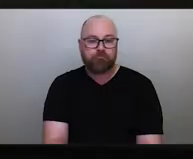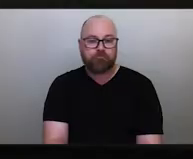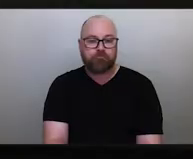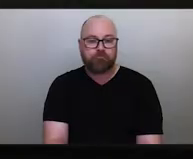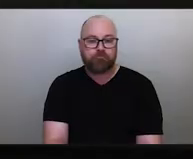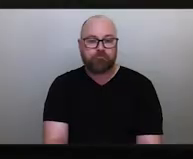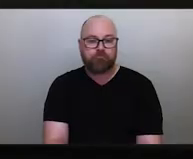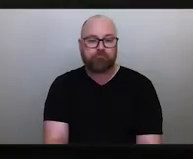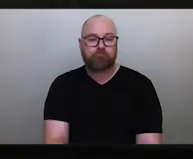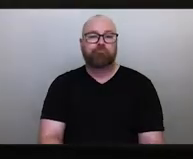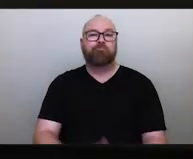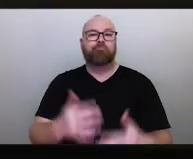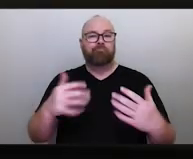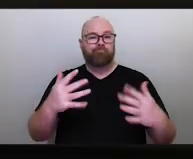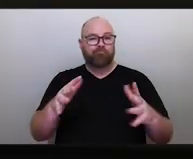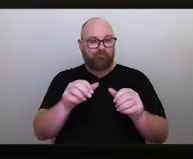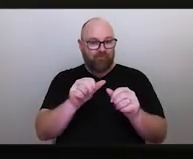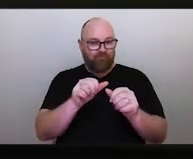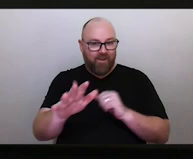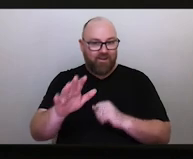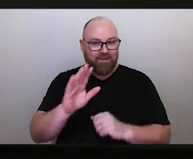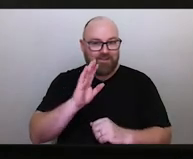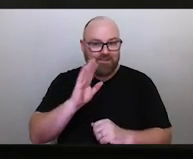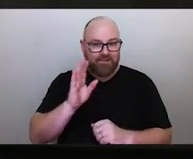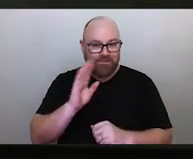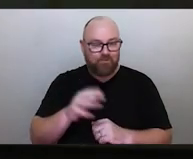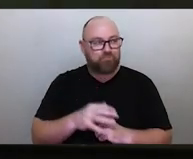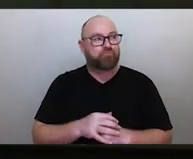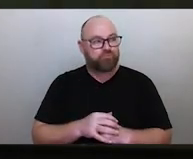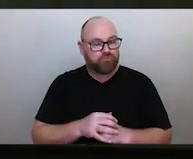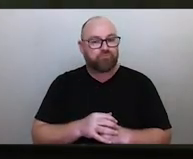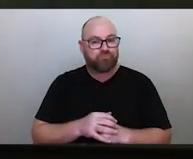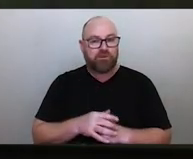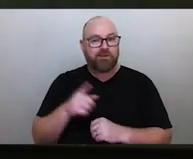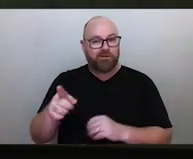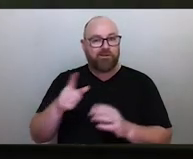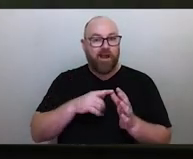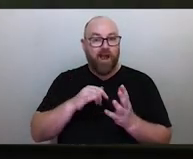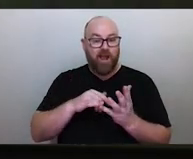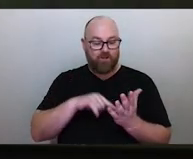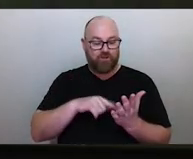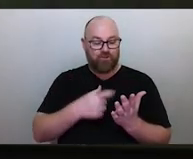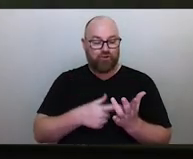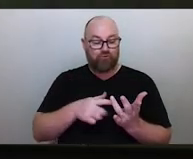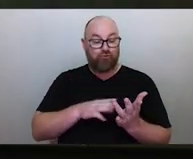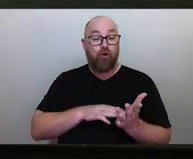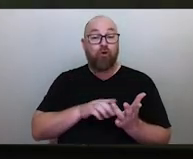What an absolutely fantastic lecturer as a lecture. As an astronomer myself, it's very humbling to realize